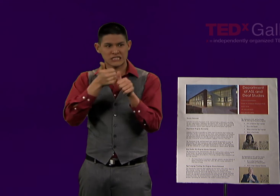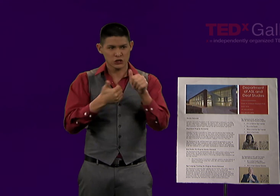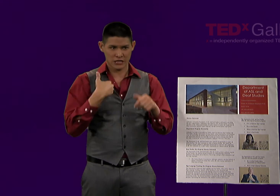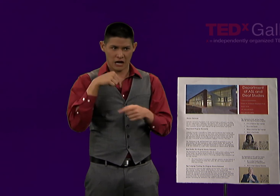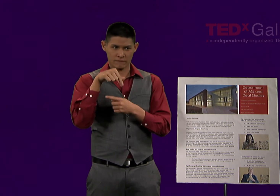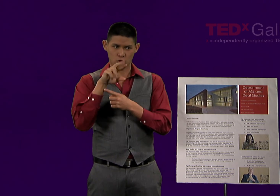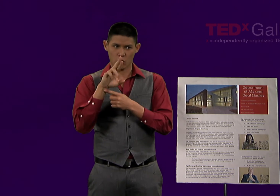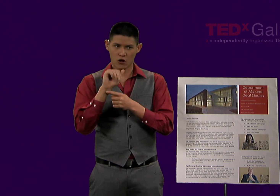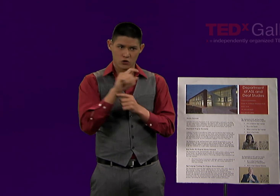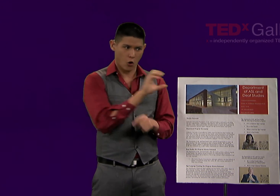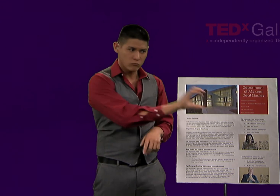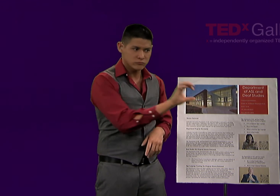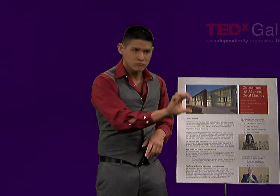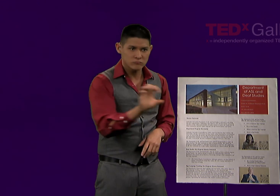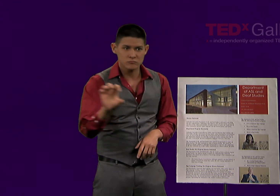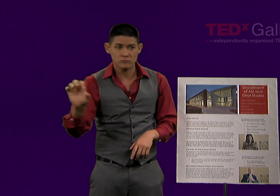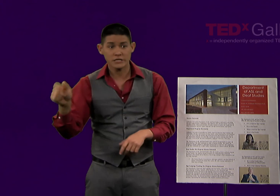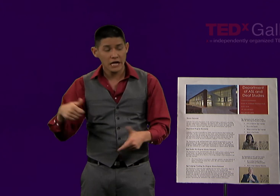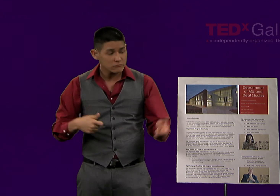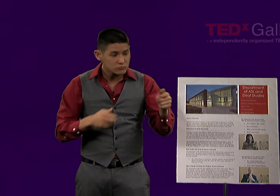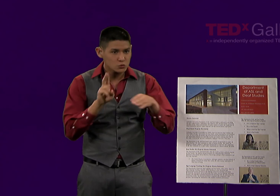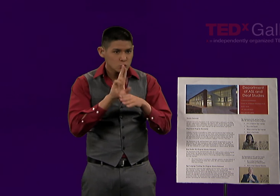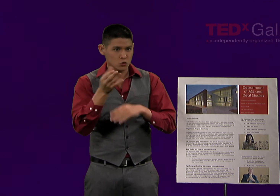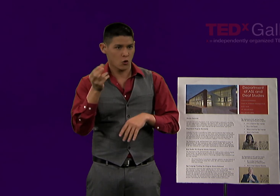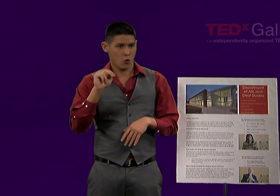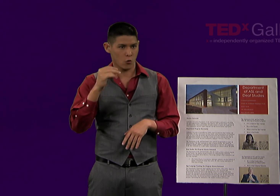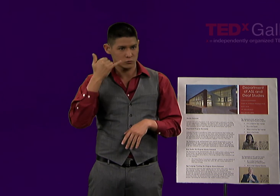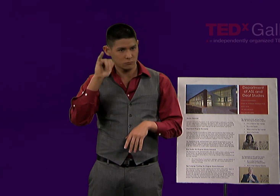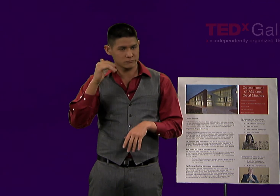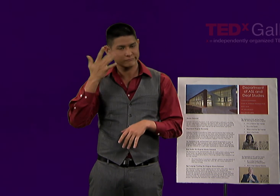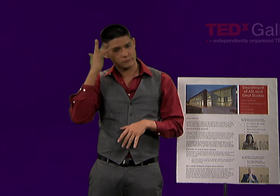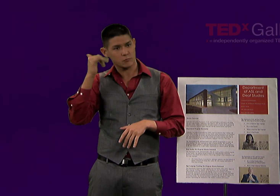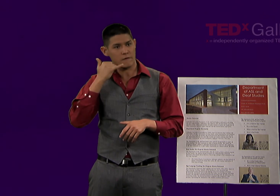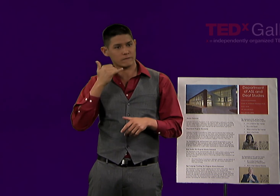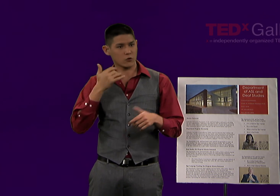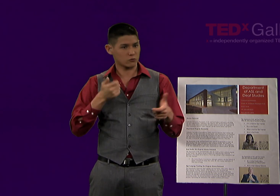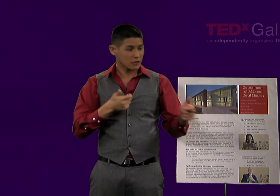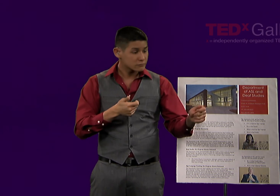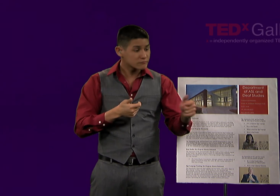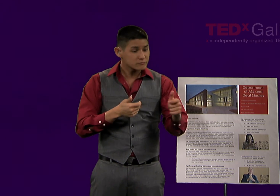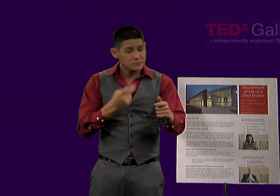But self-guided tours are often done through wearing headphones.